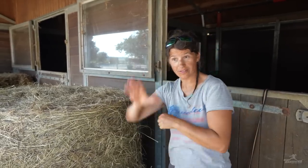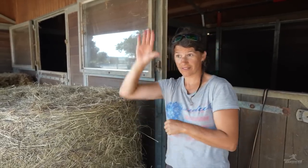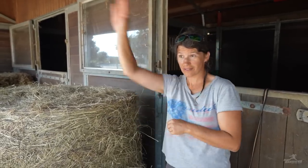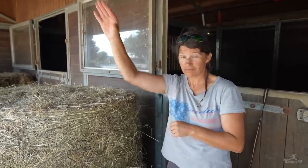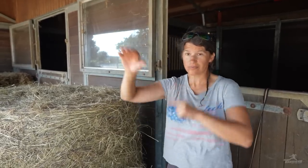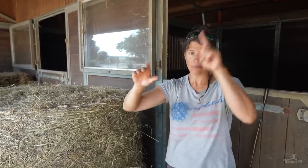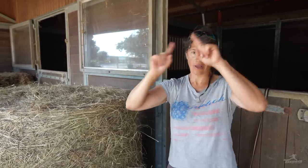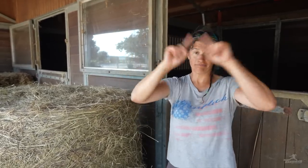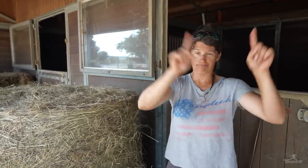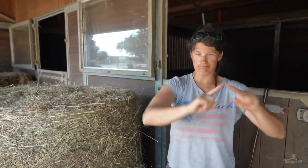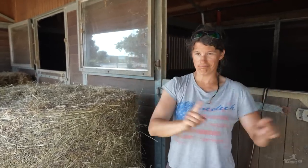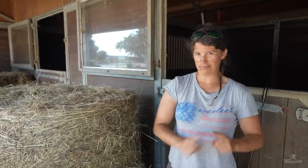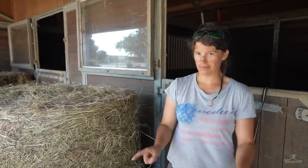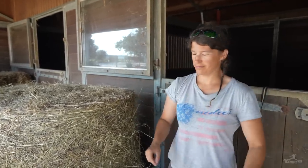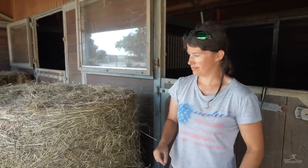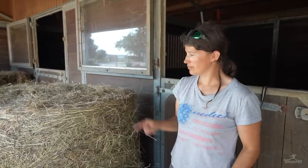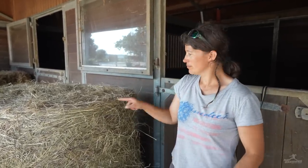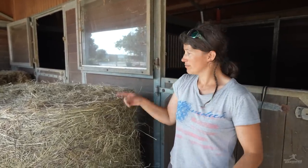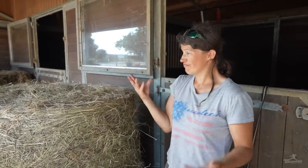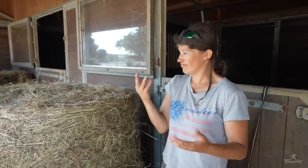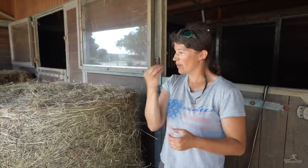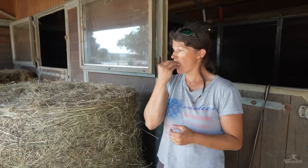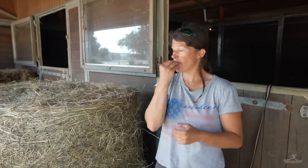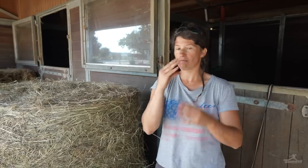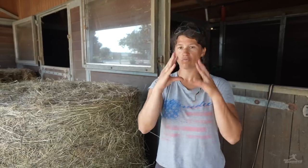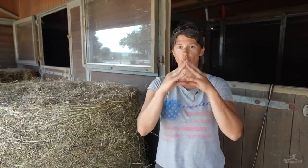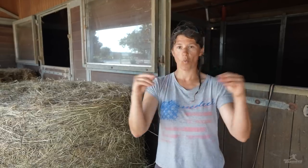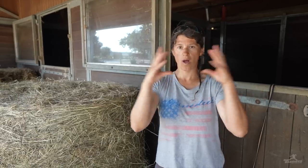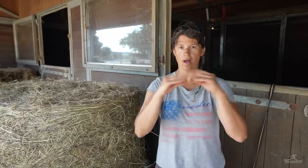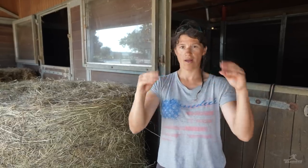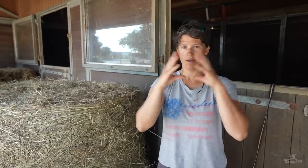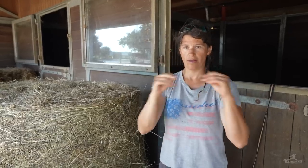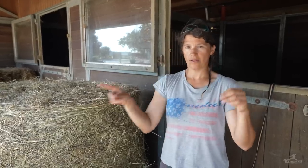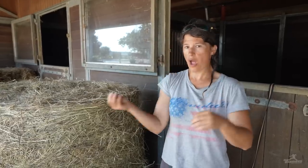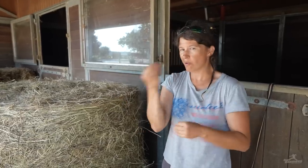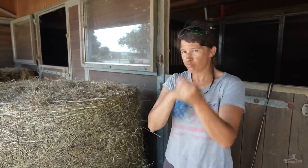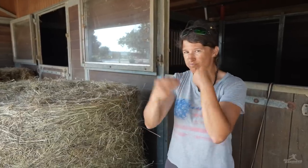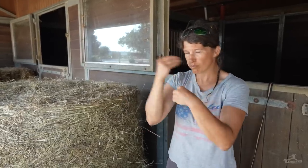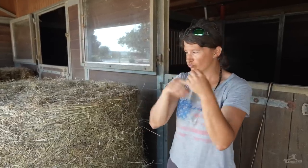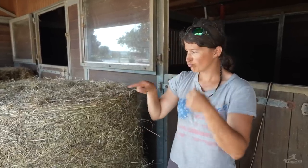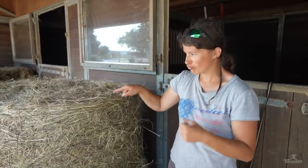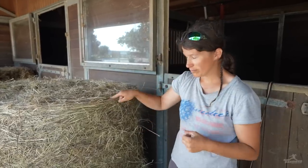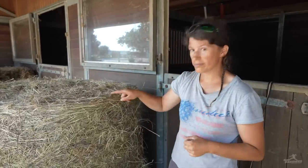It’s different depending on the location. This is hay for eating.